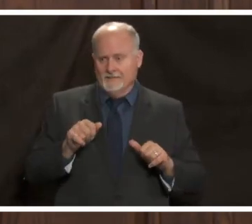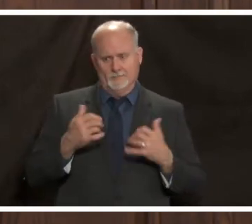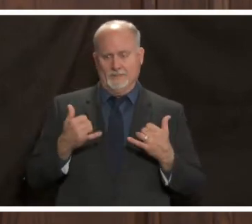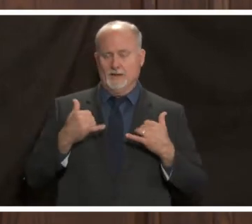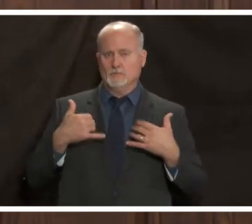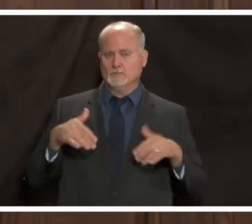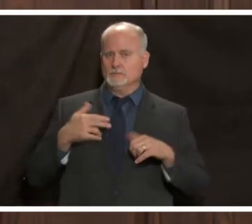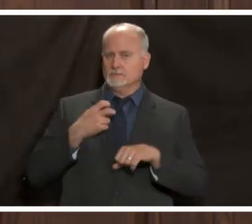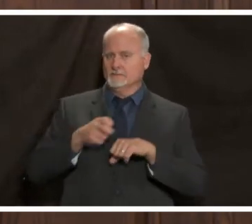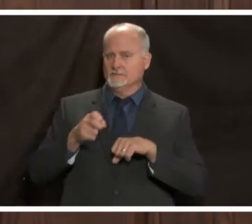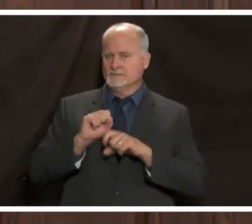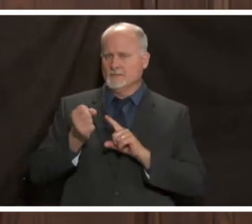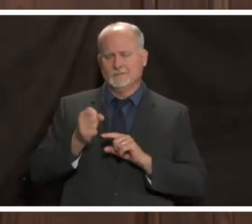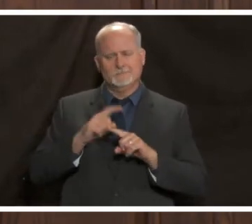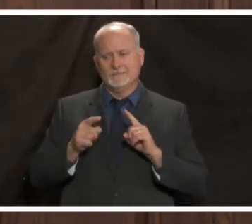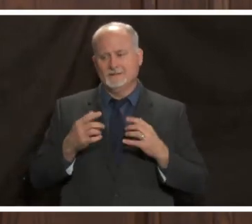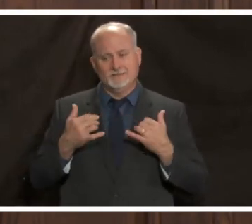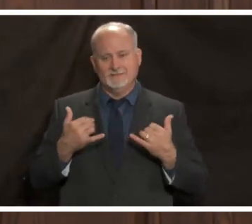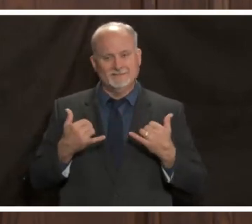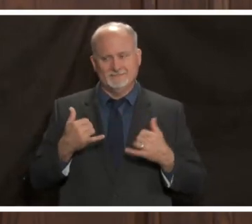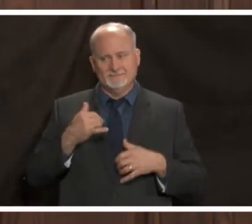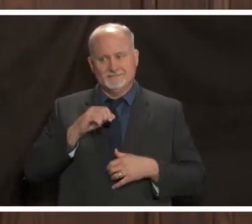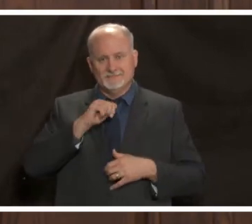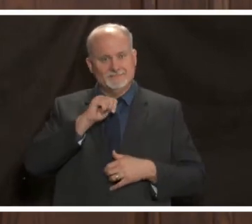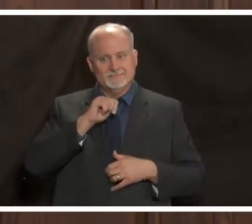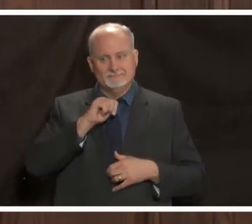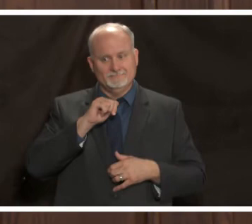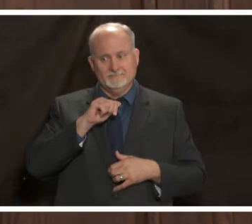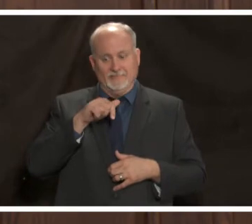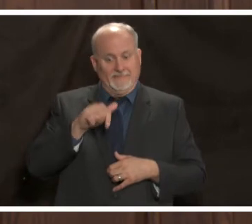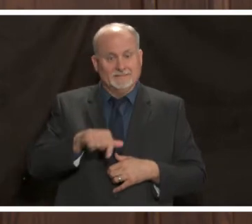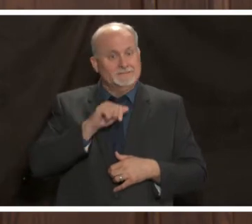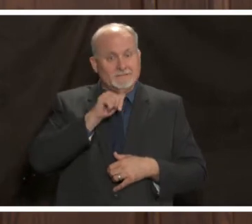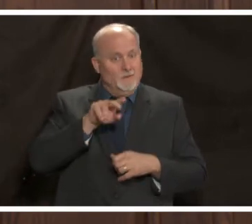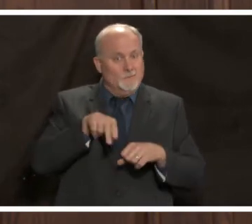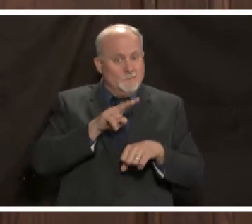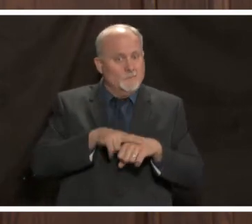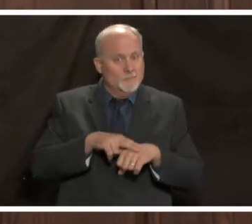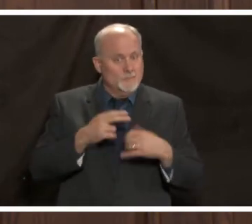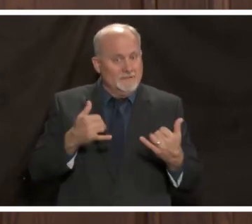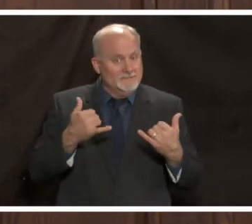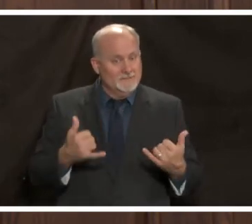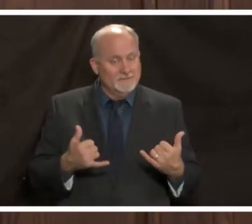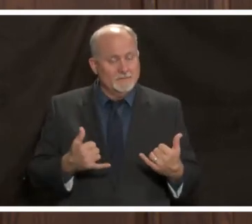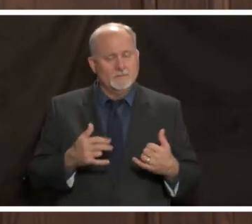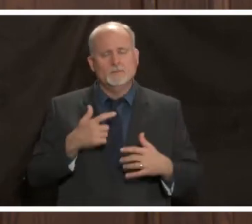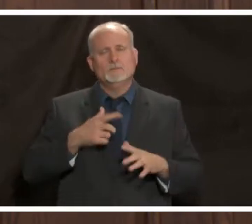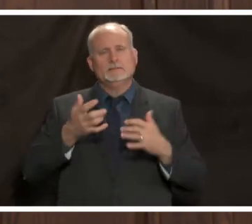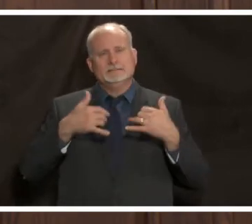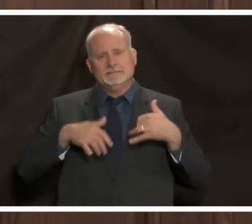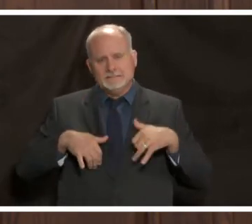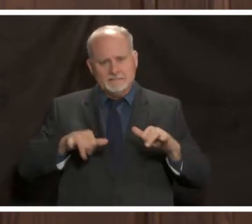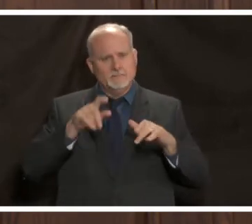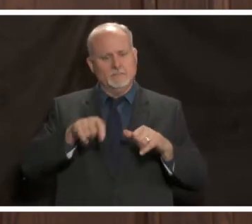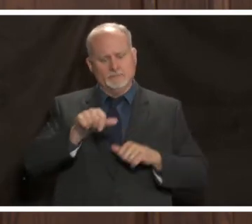but these just are not normal circumstances so we still have to do the social distancing we